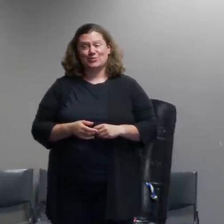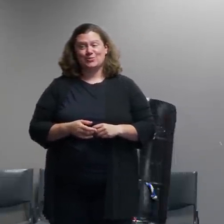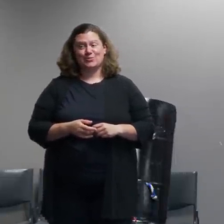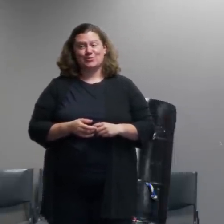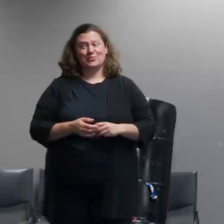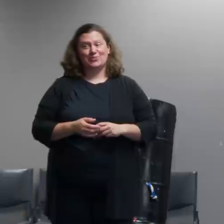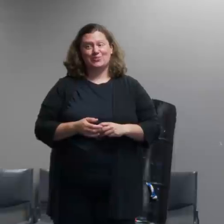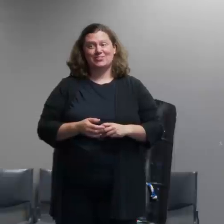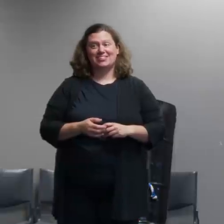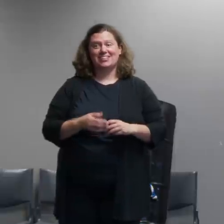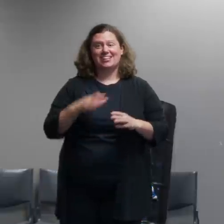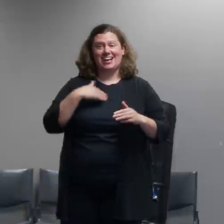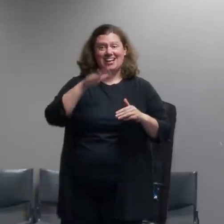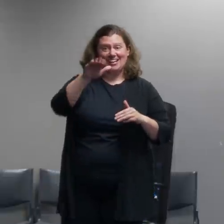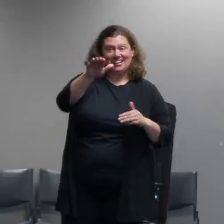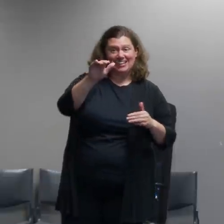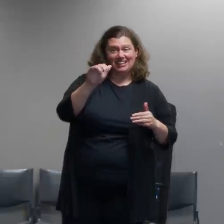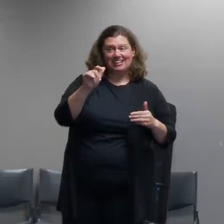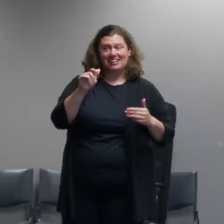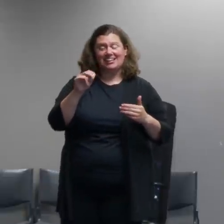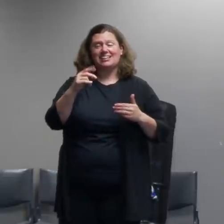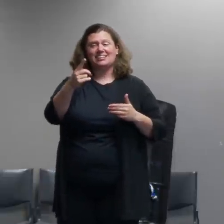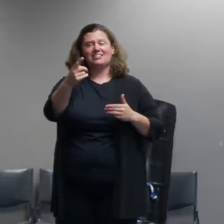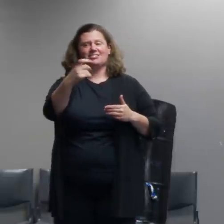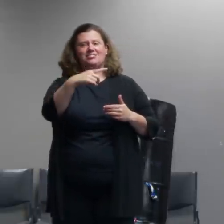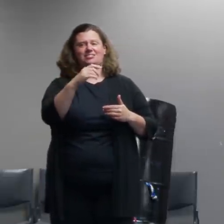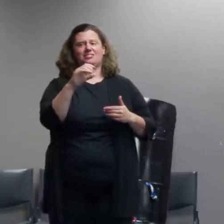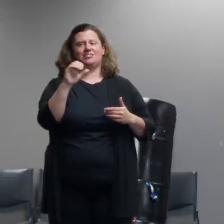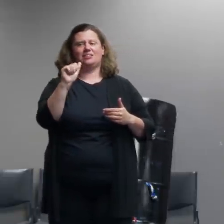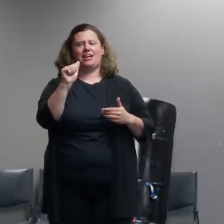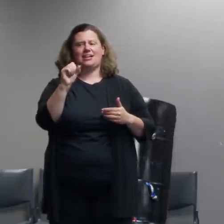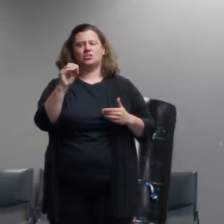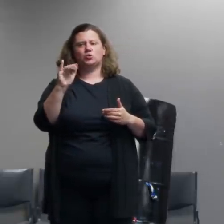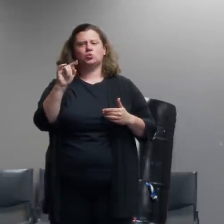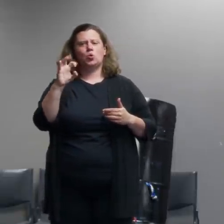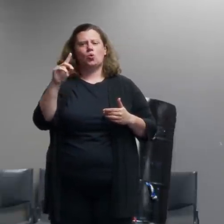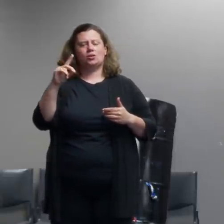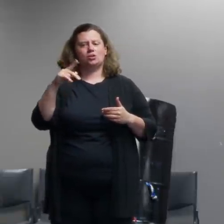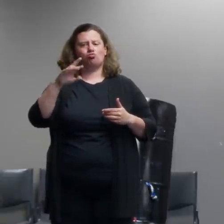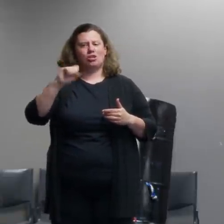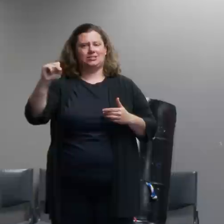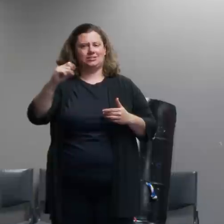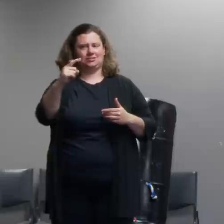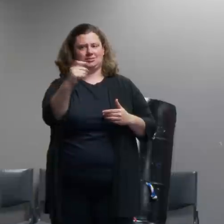with the associated press and i'm going to go back to the presence of federal officers um you mentioned that right before july 4th